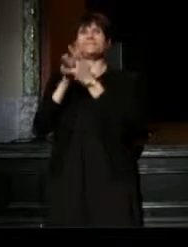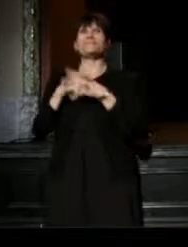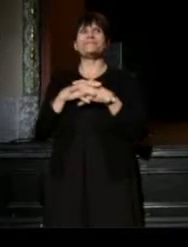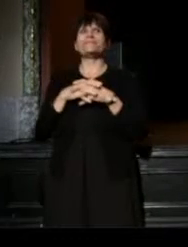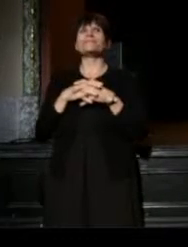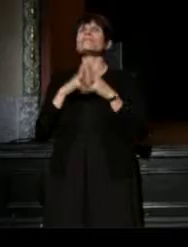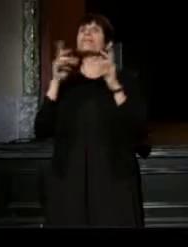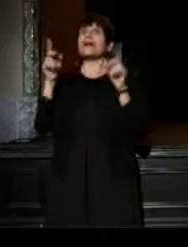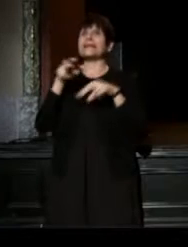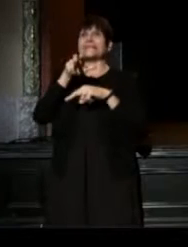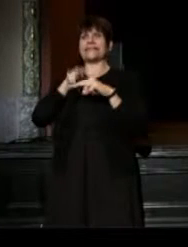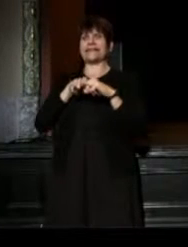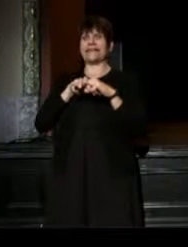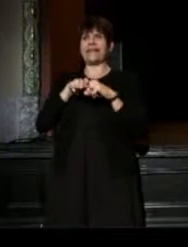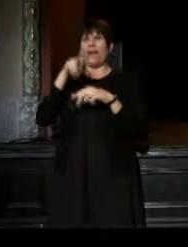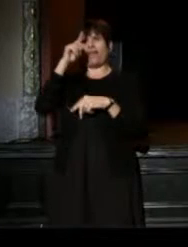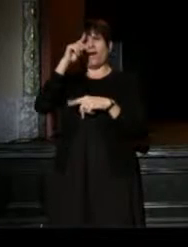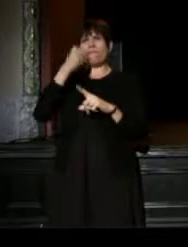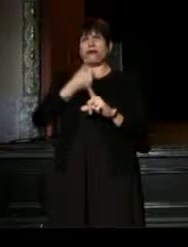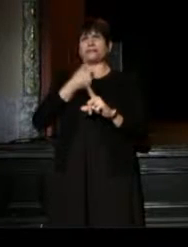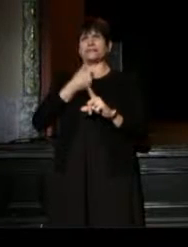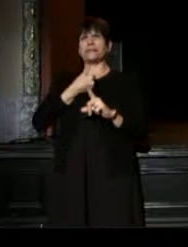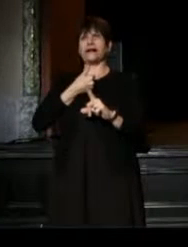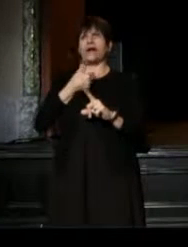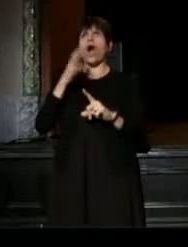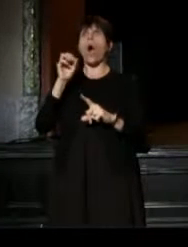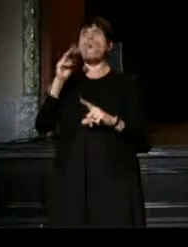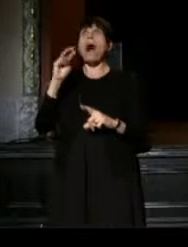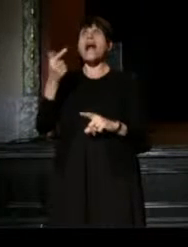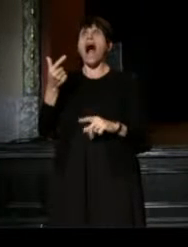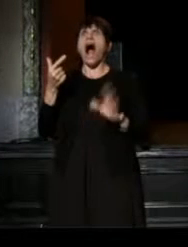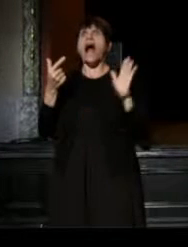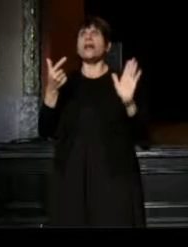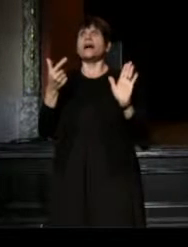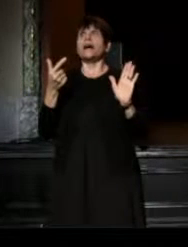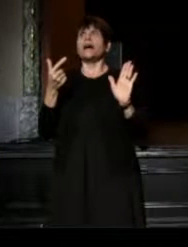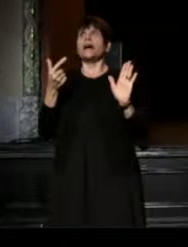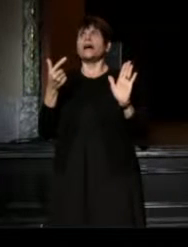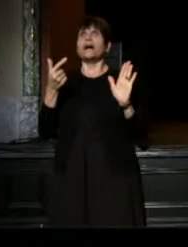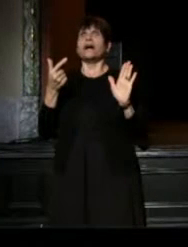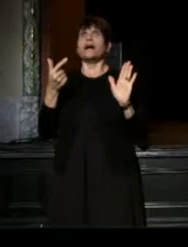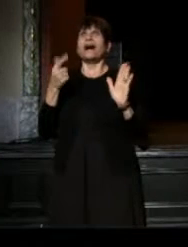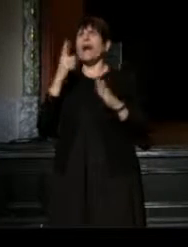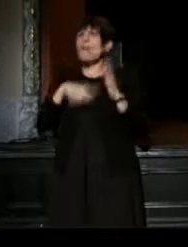And sitting there, I thought to myself, "Oh my God! What is this?"